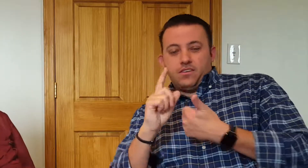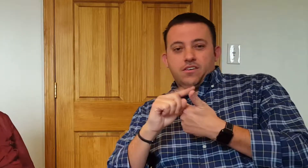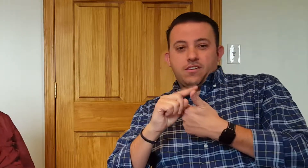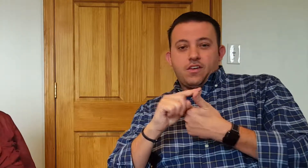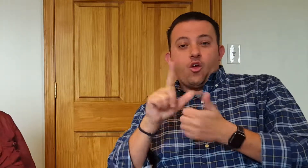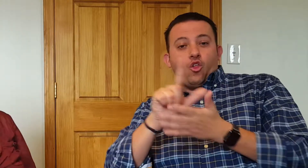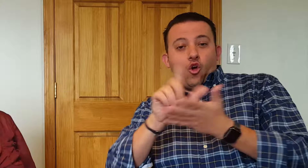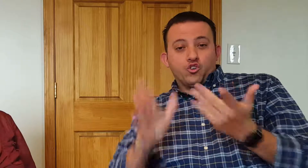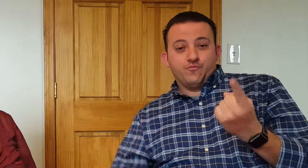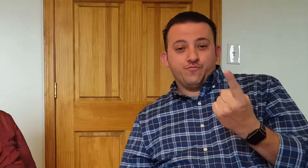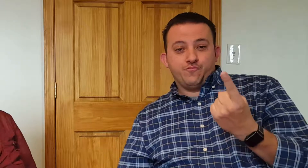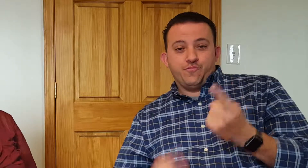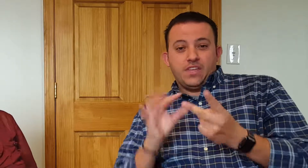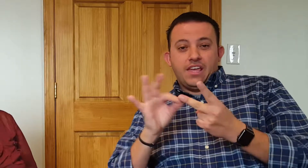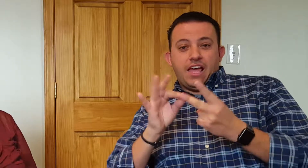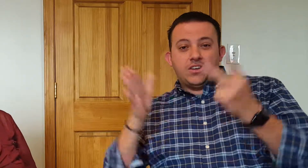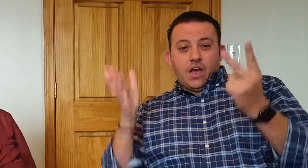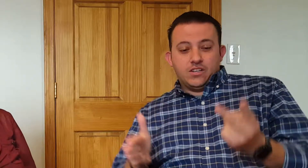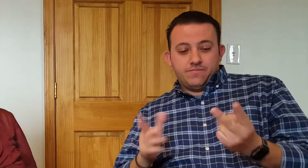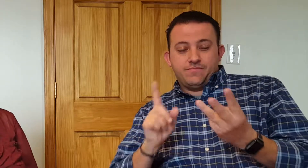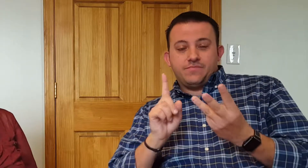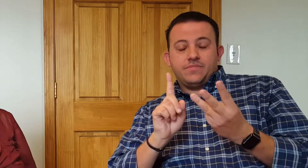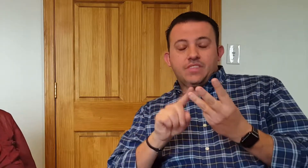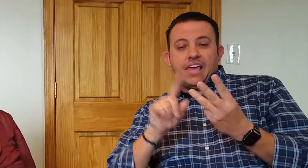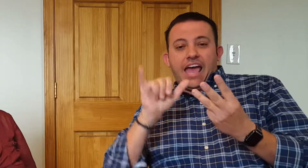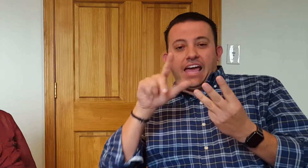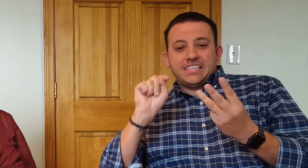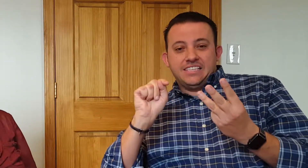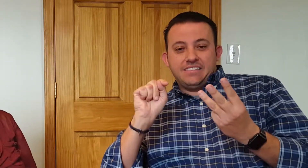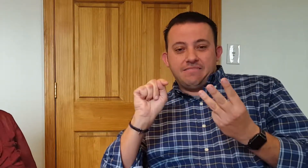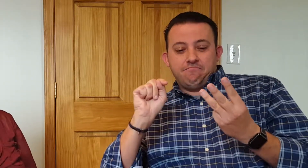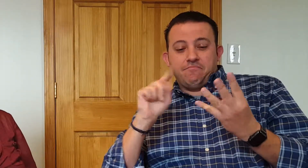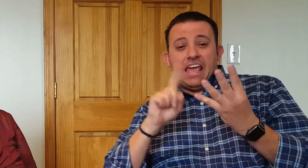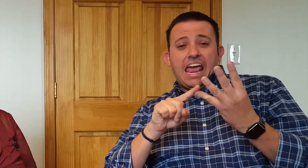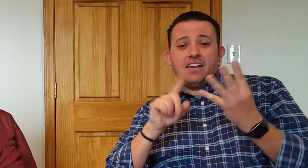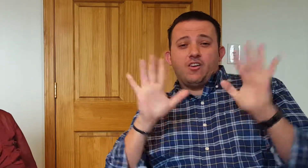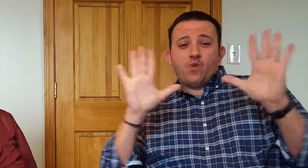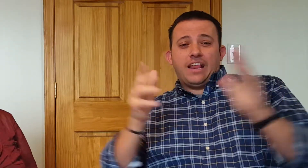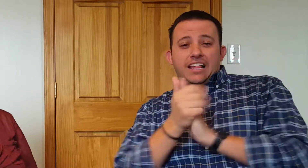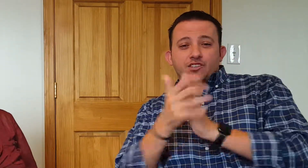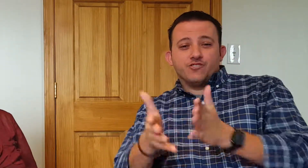Lawyers, accountants, IT, and great leaders.